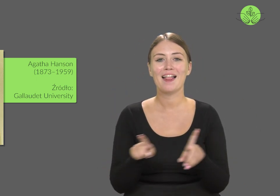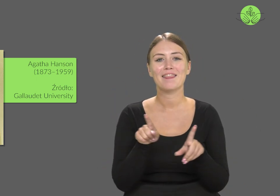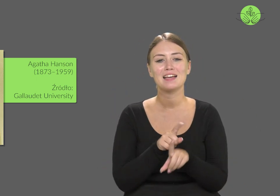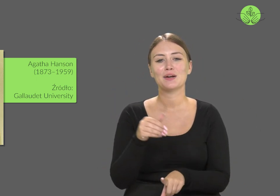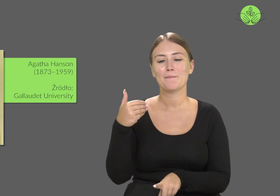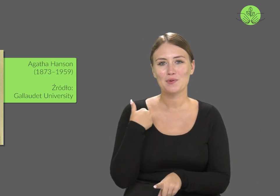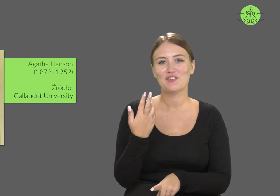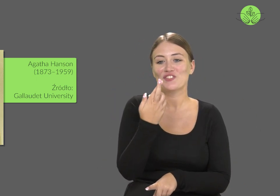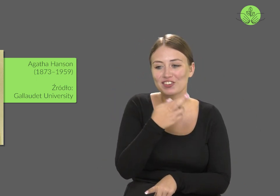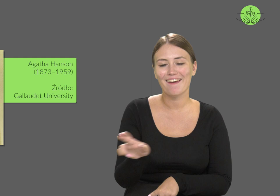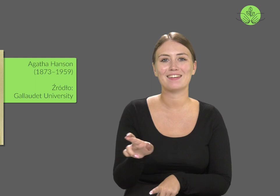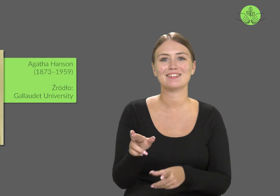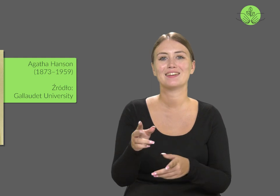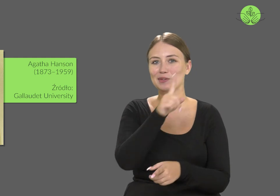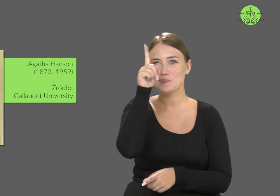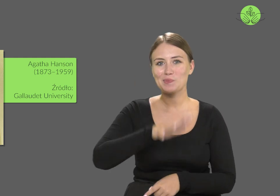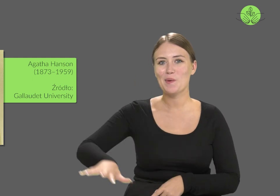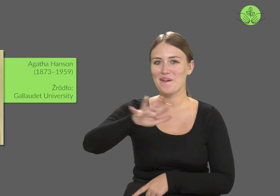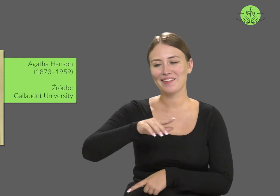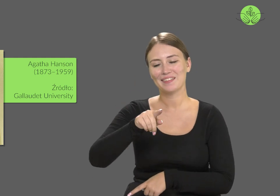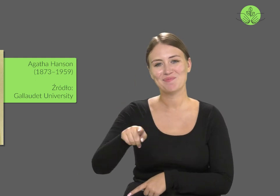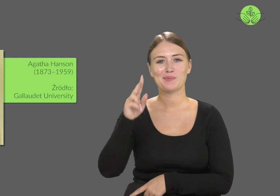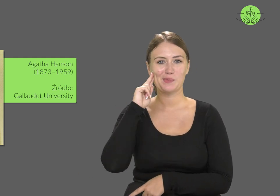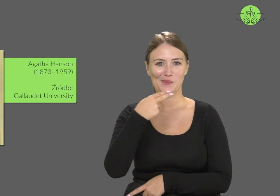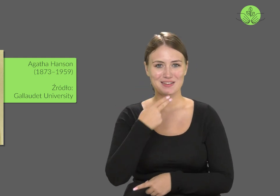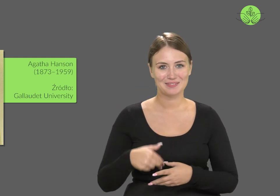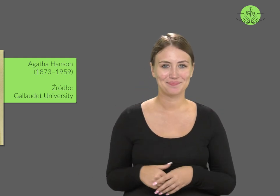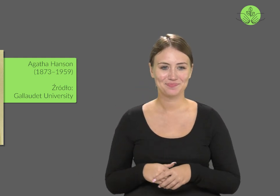and was an advocate for the deaf community.